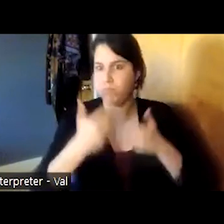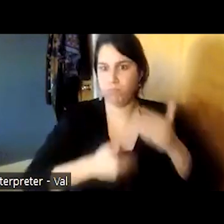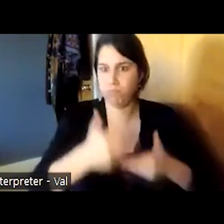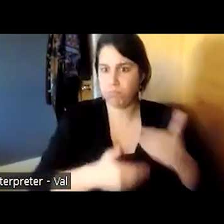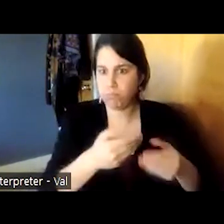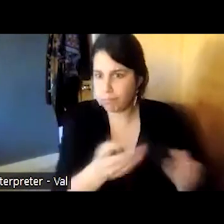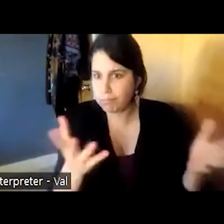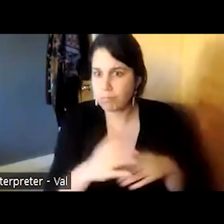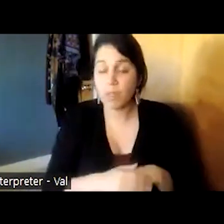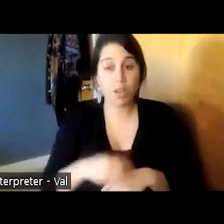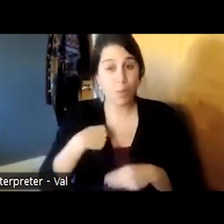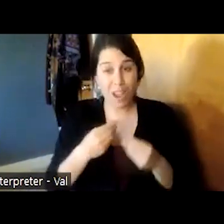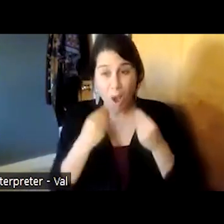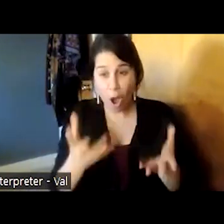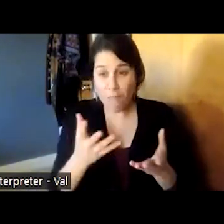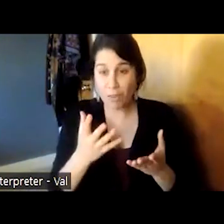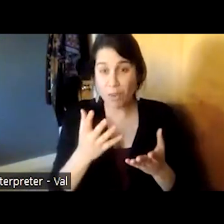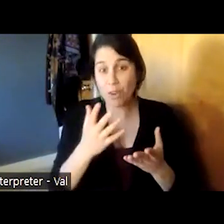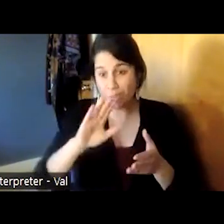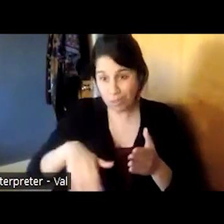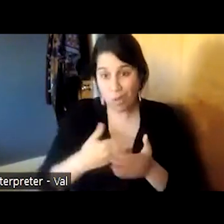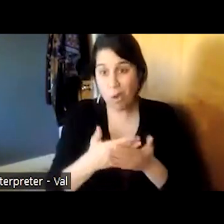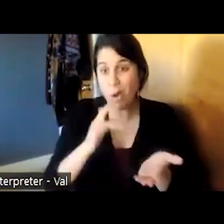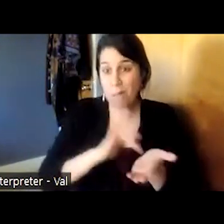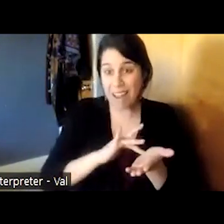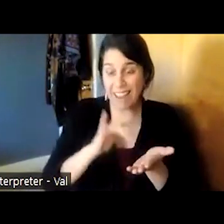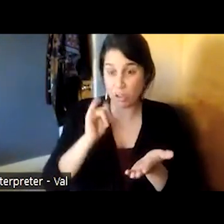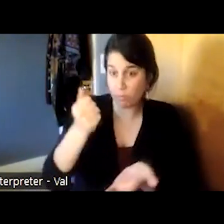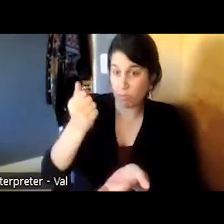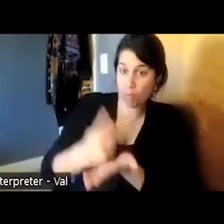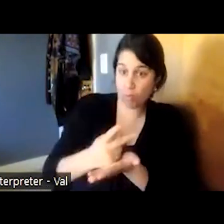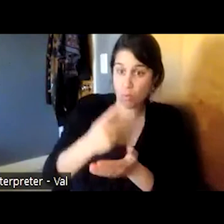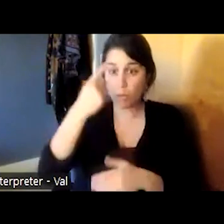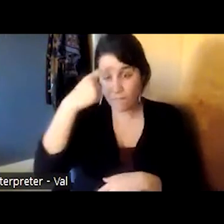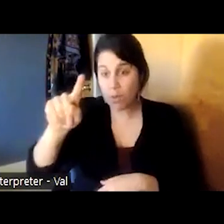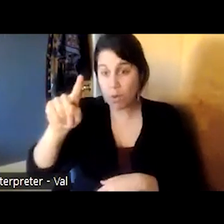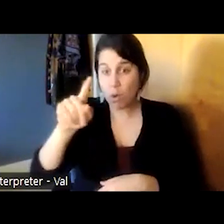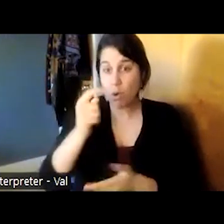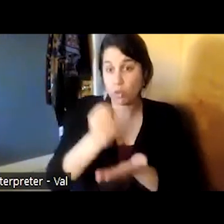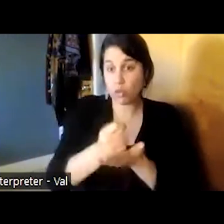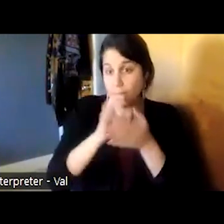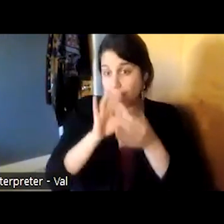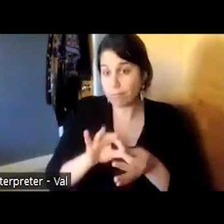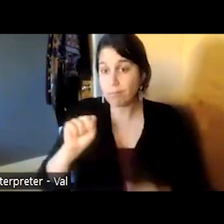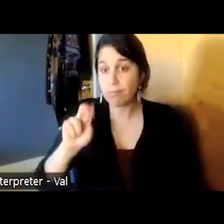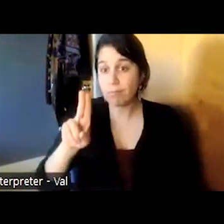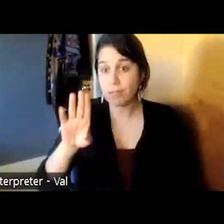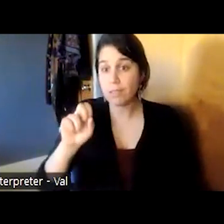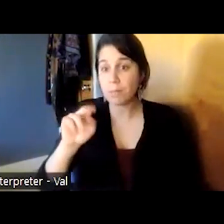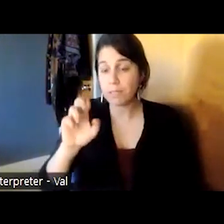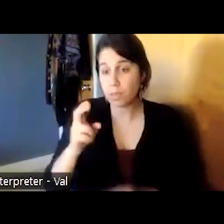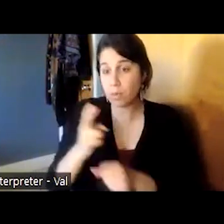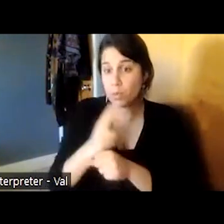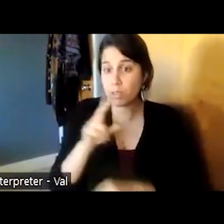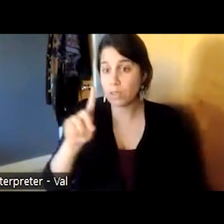to offer every medication approved for treatment of substance use disorder by the fda not only